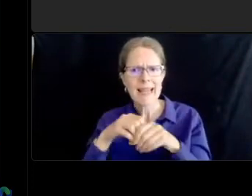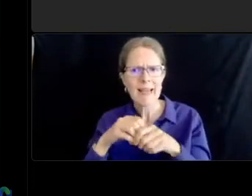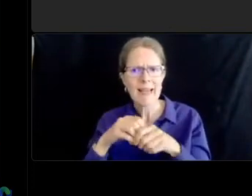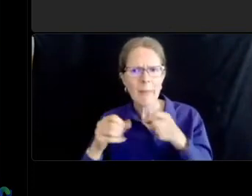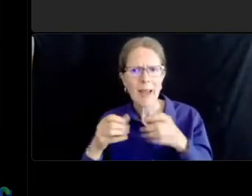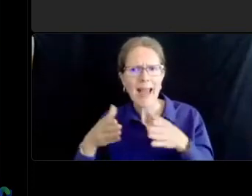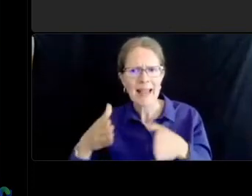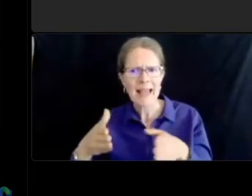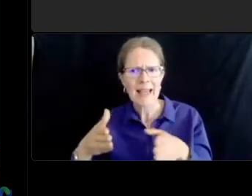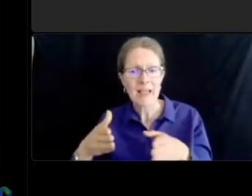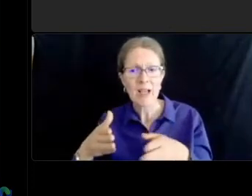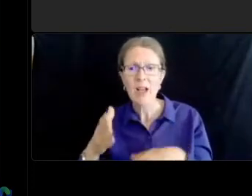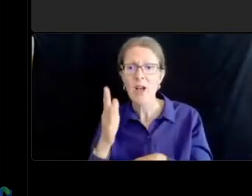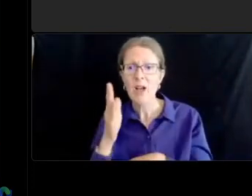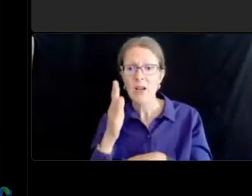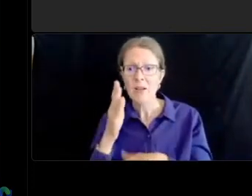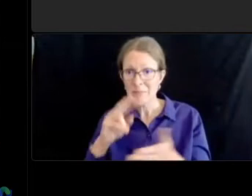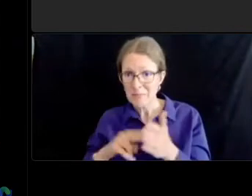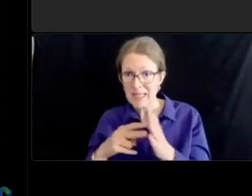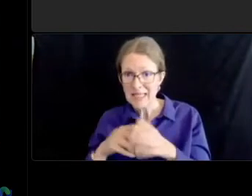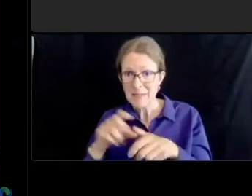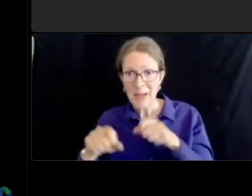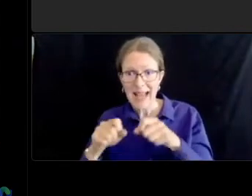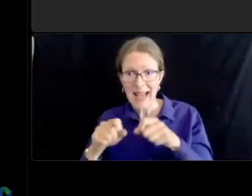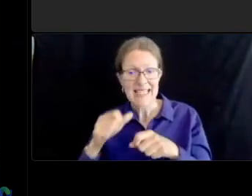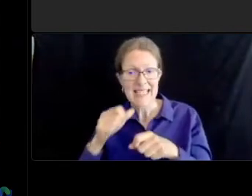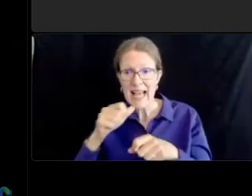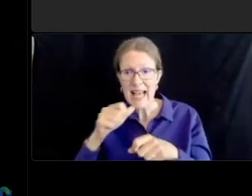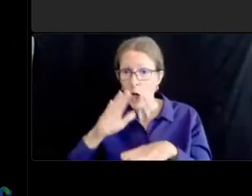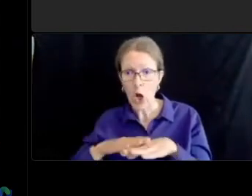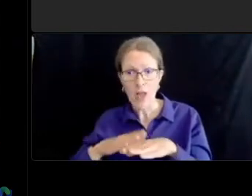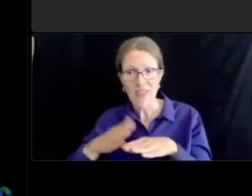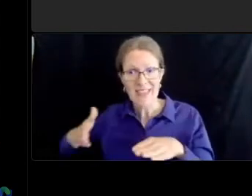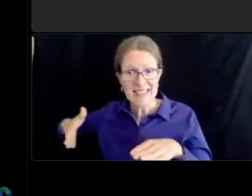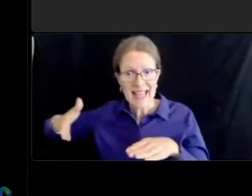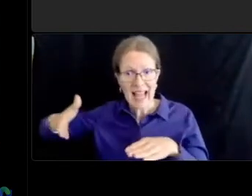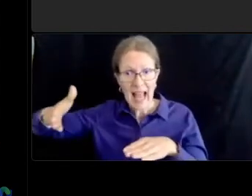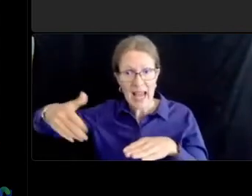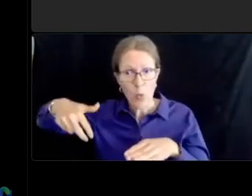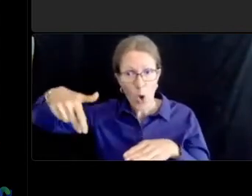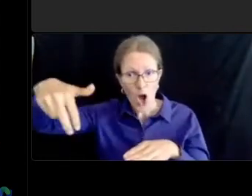and the scooters off the sidewalk i have been walking my dog in connecticut avenue and have